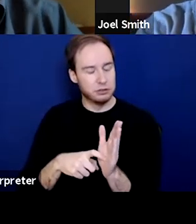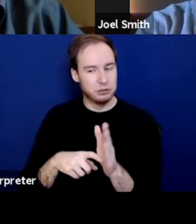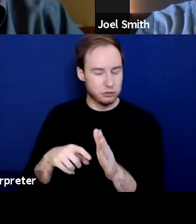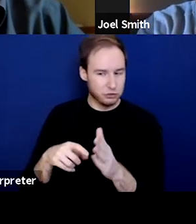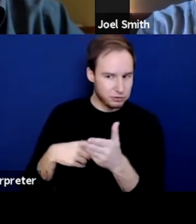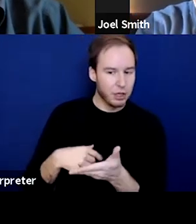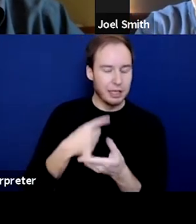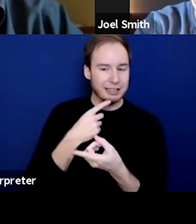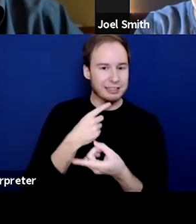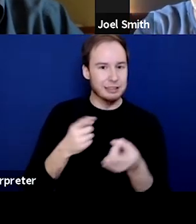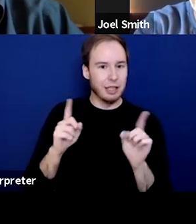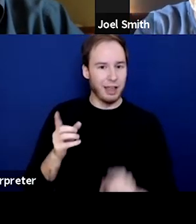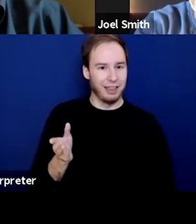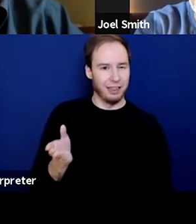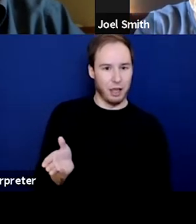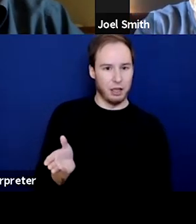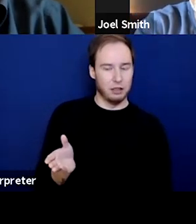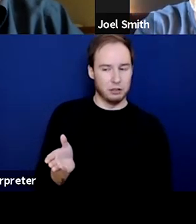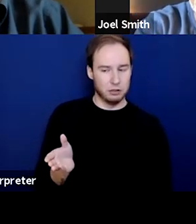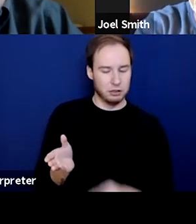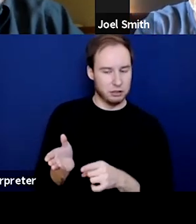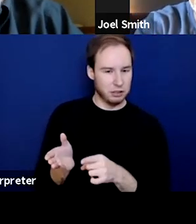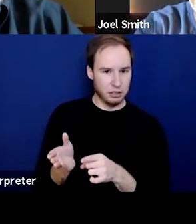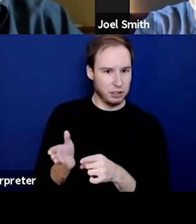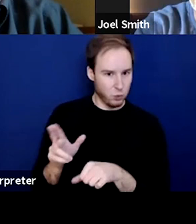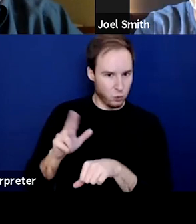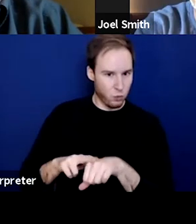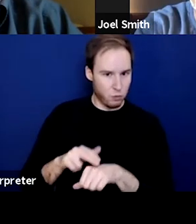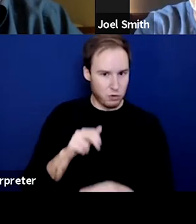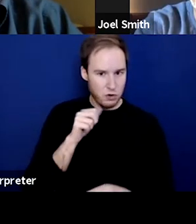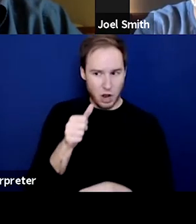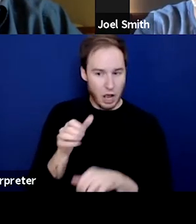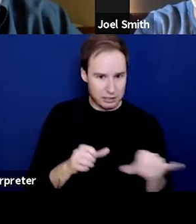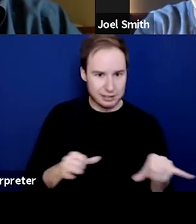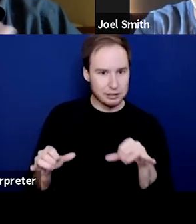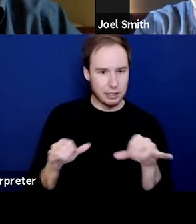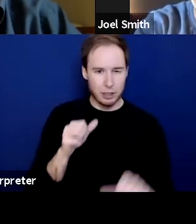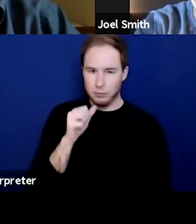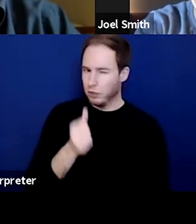that acknowledges that that's not the way it is for everybody and there are different ways to do that.